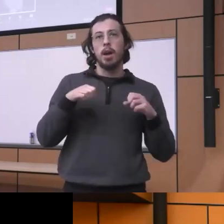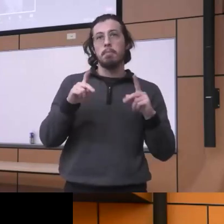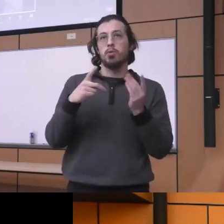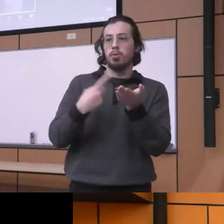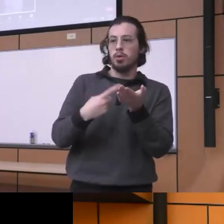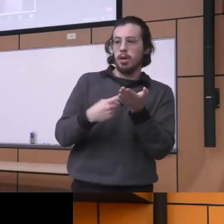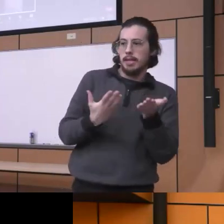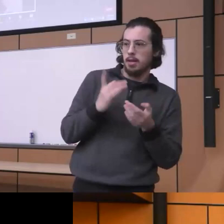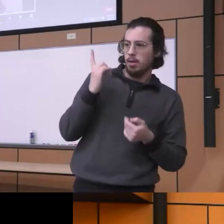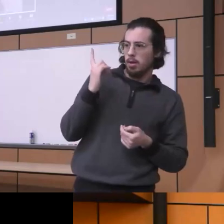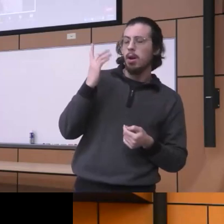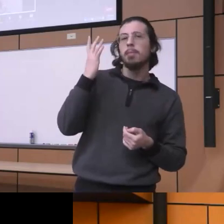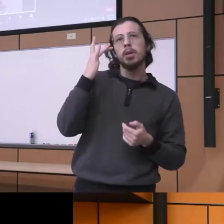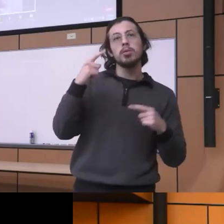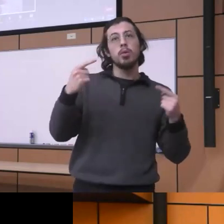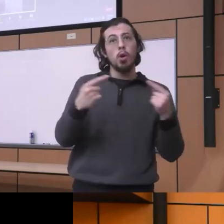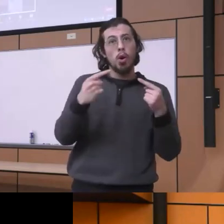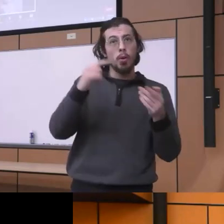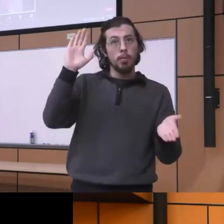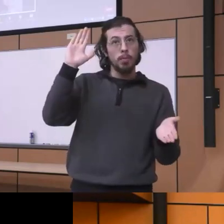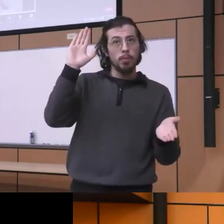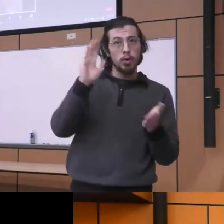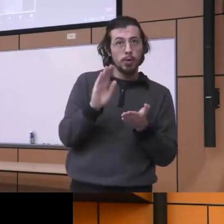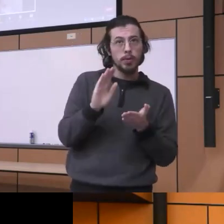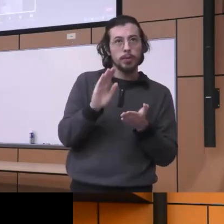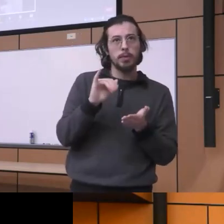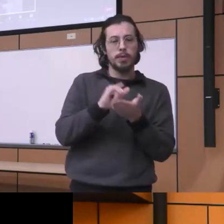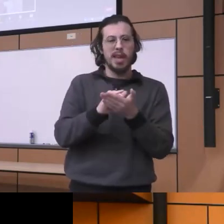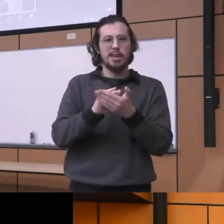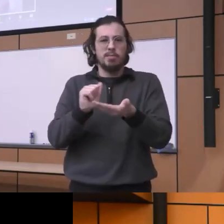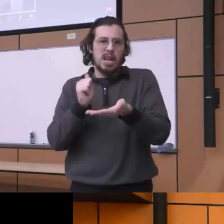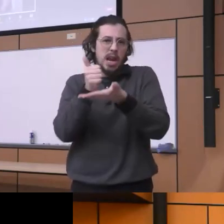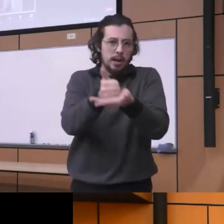home reduction you know interventions approach whichever way you want to look at it is really